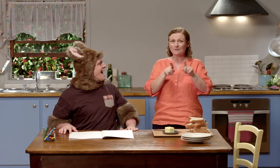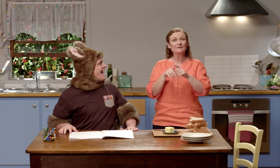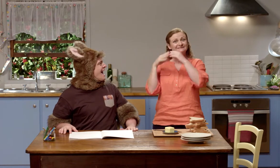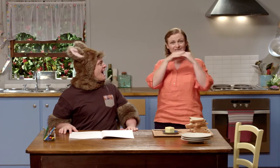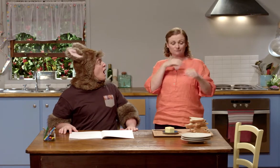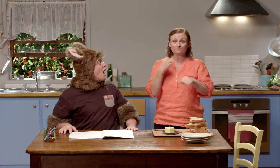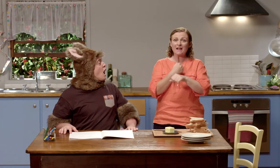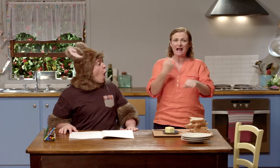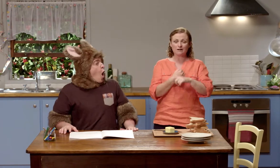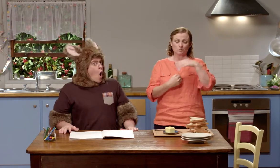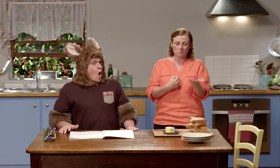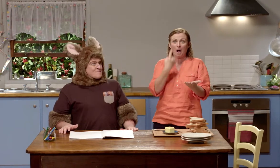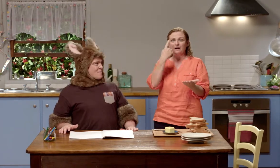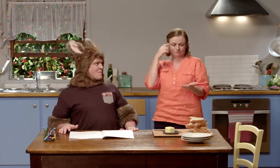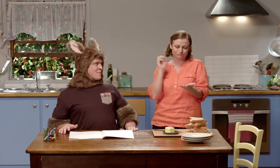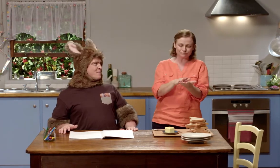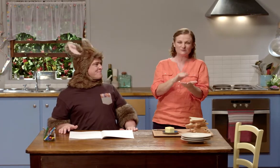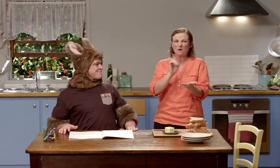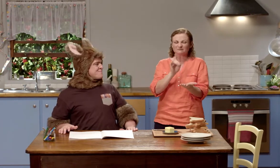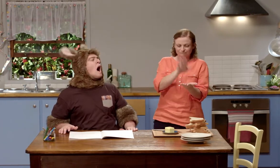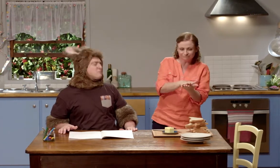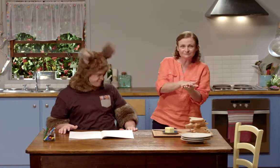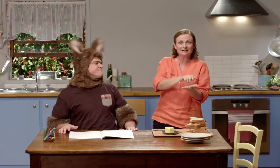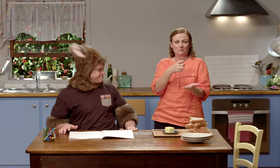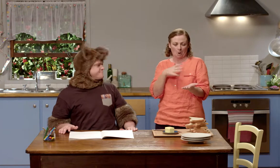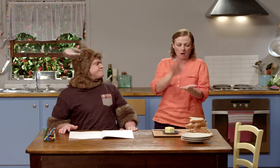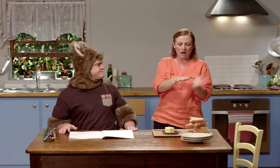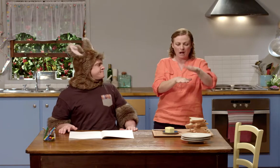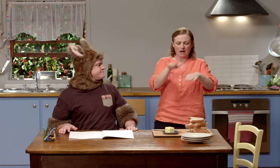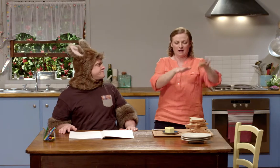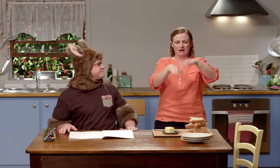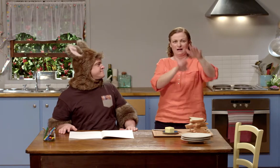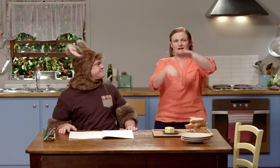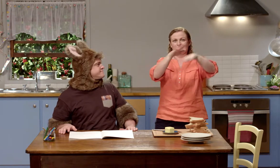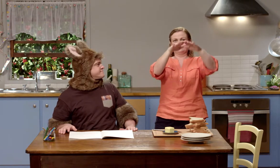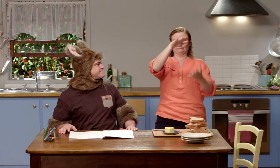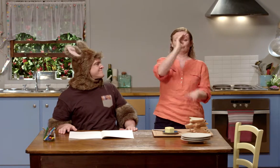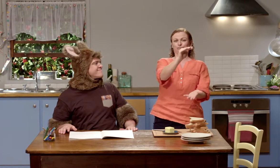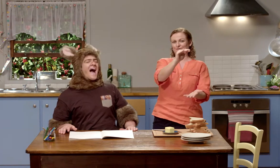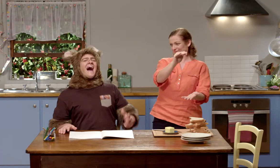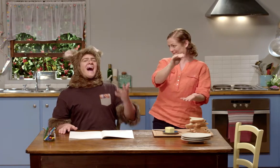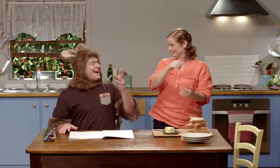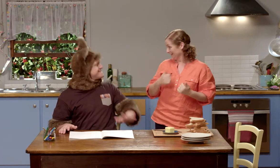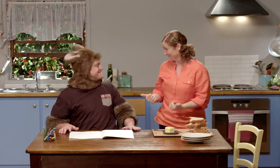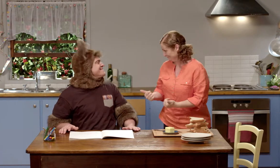It's like when you make a sandwich. You start off with the bread and then you put the ingredients in the middle.